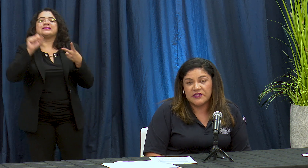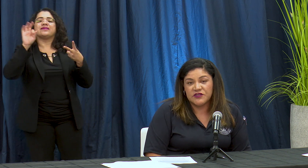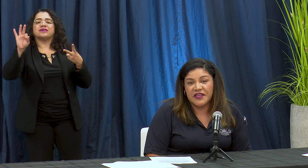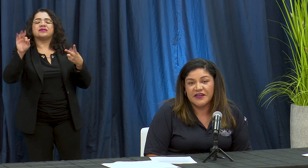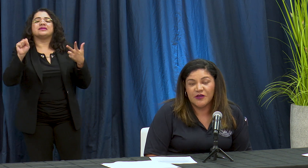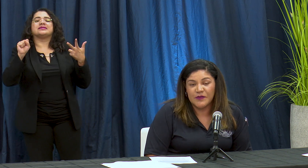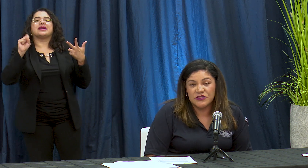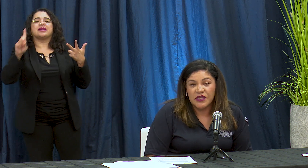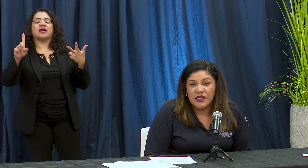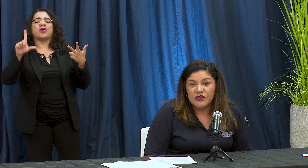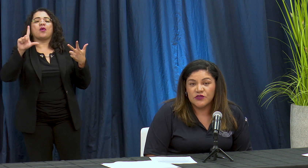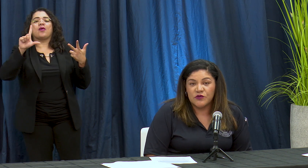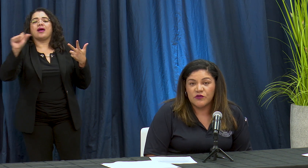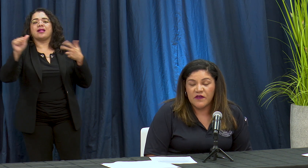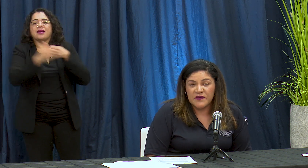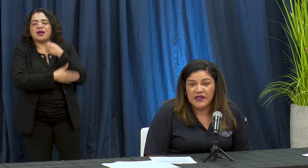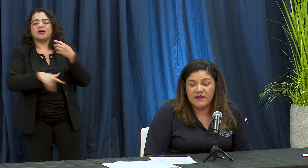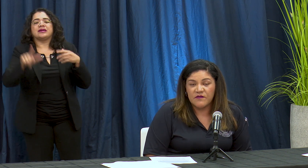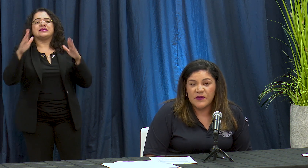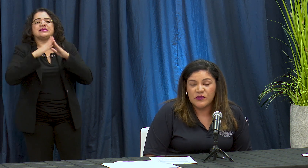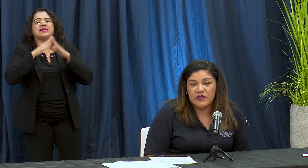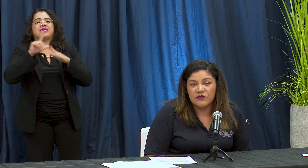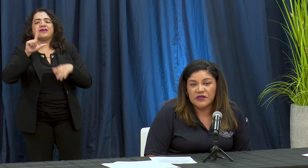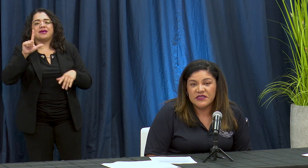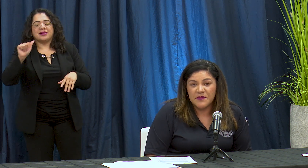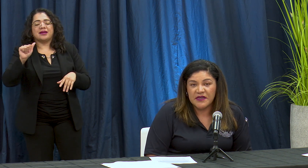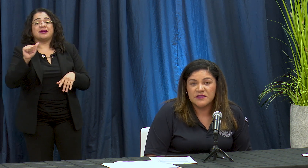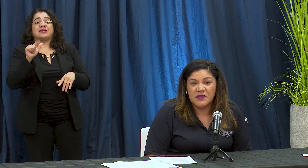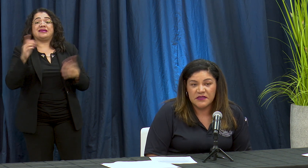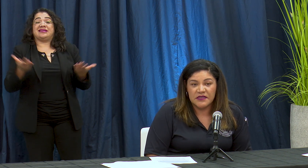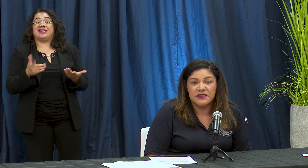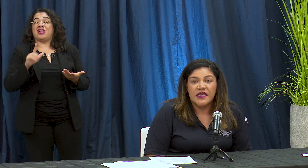na cidade de Long Beach so toda via vemos algunas semanas mientras que